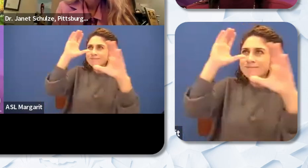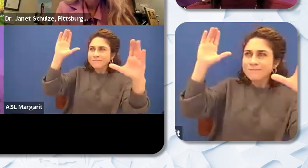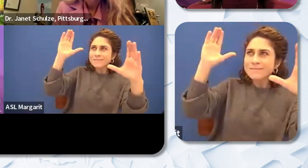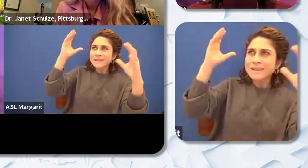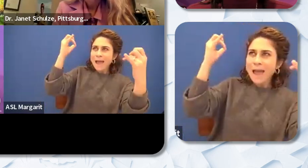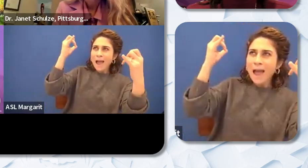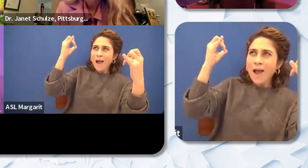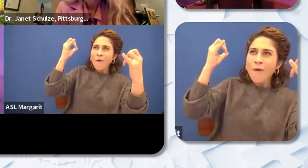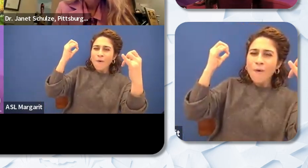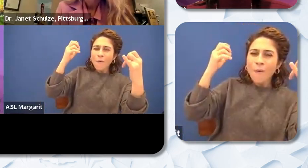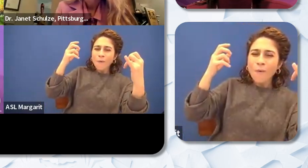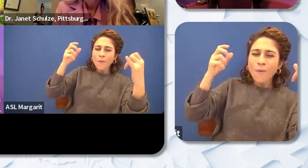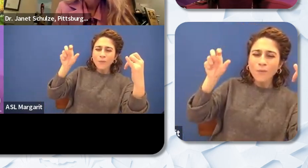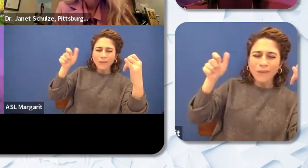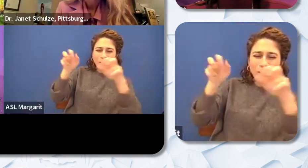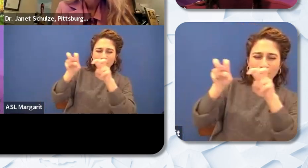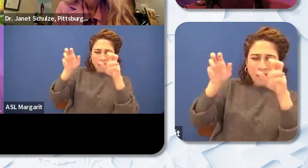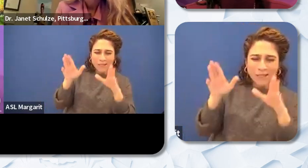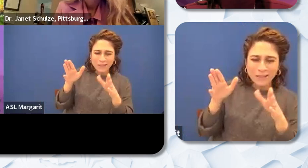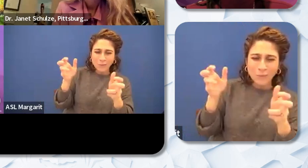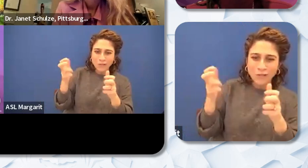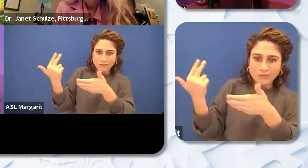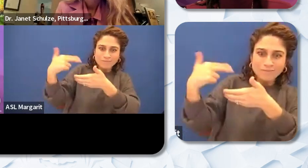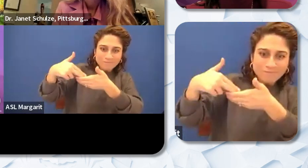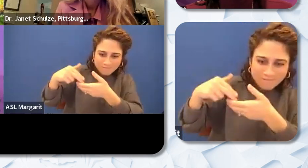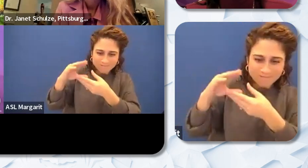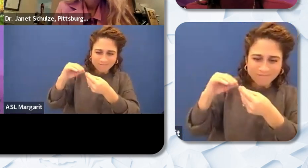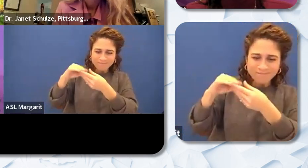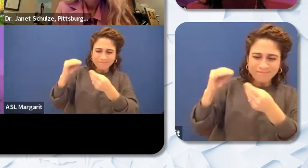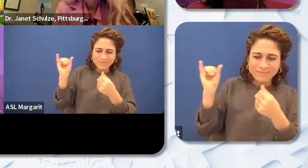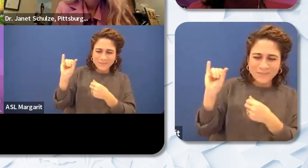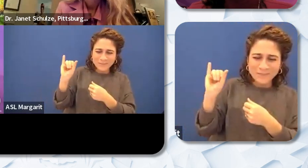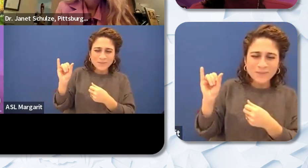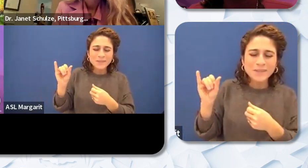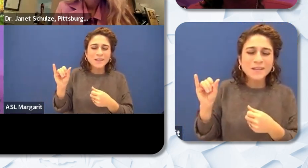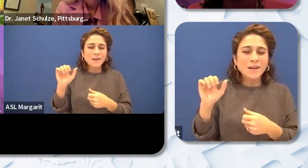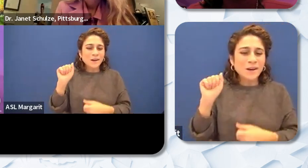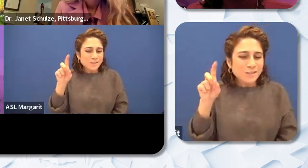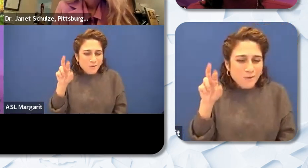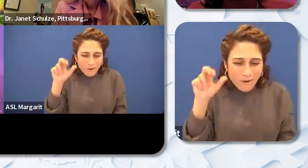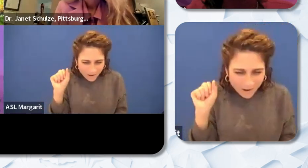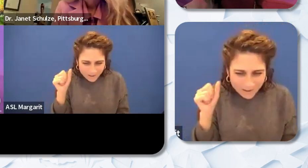in here as well so we'll we'll go to Adora anything else that you might want to share